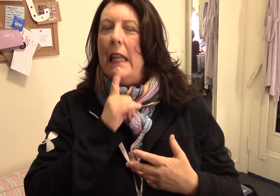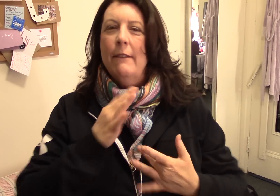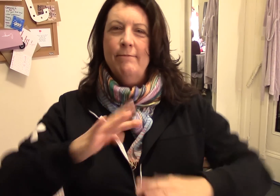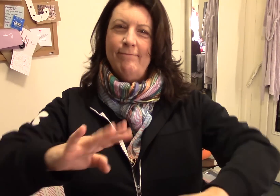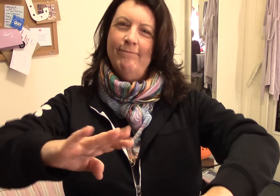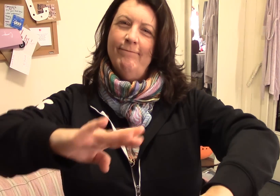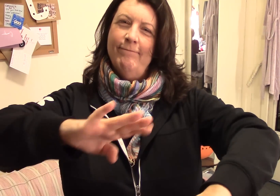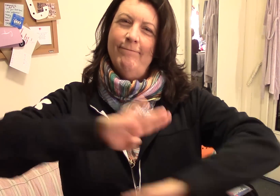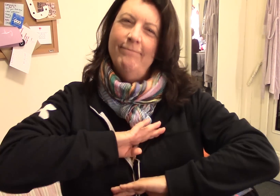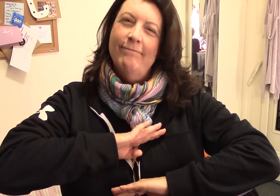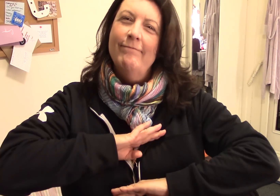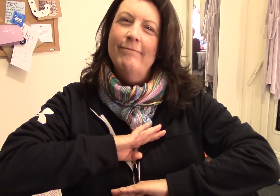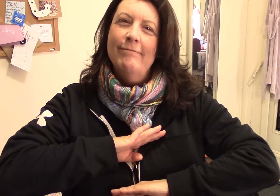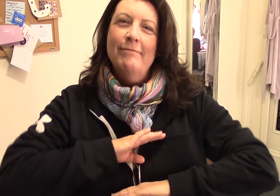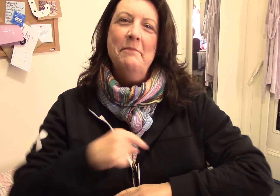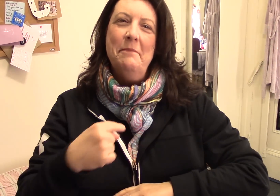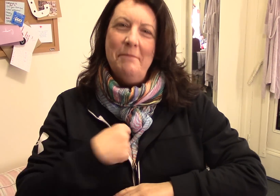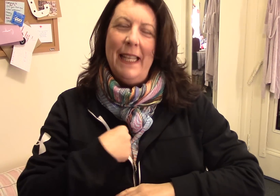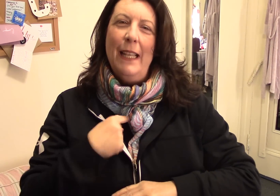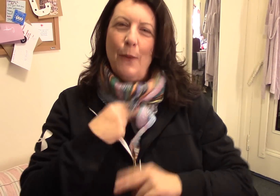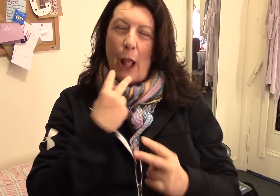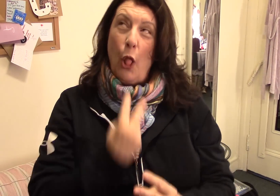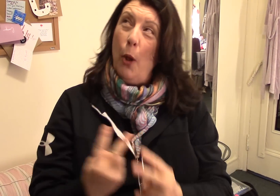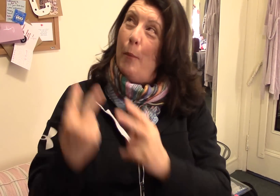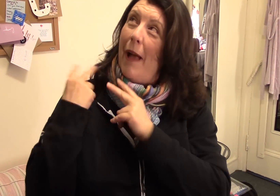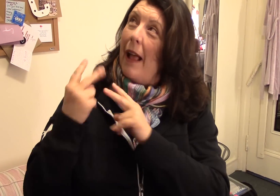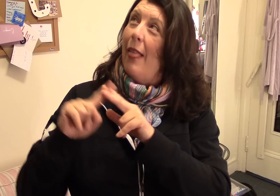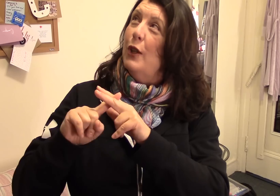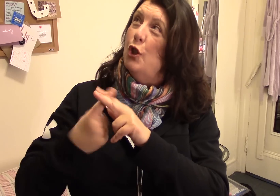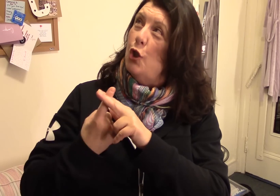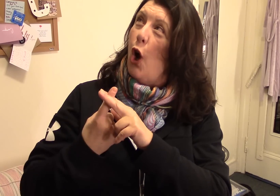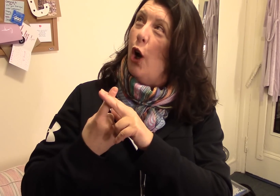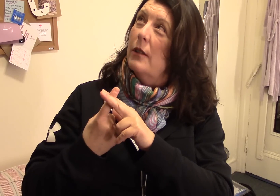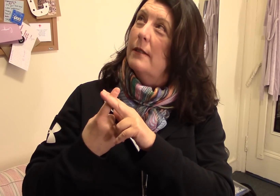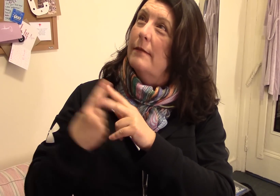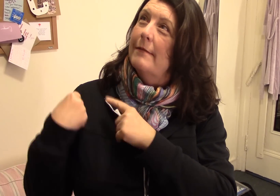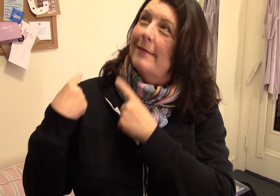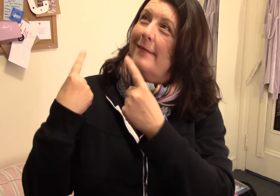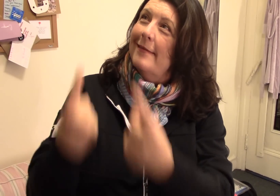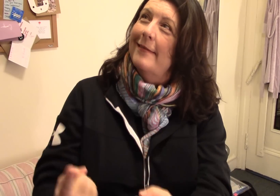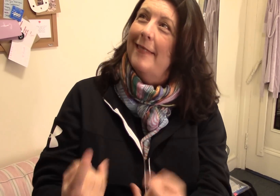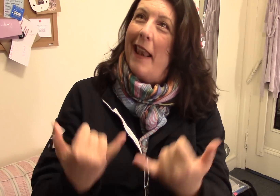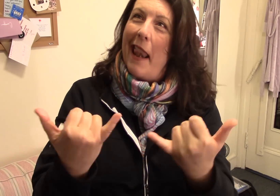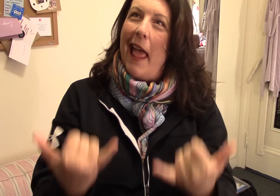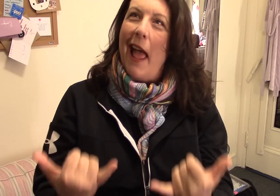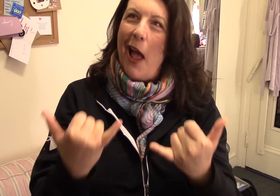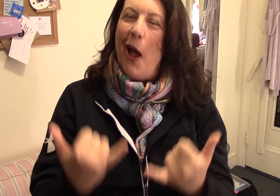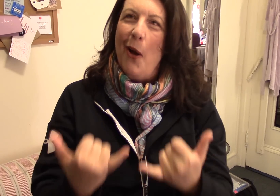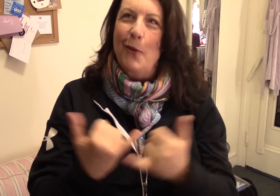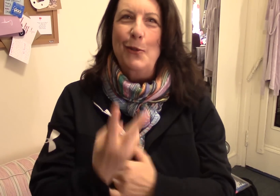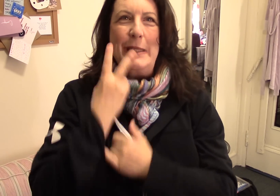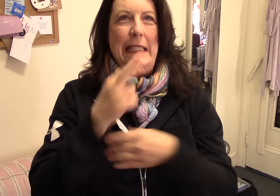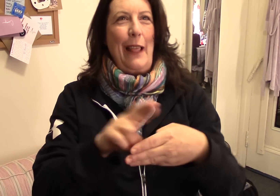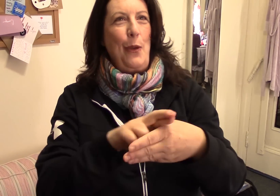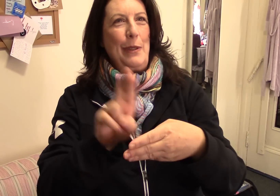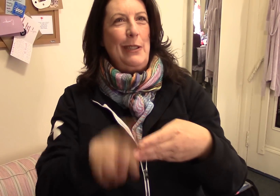To really, it really feels satisfying it's fulfilling when I look back at the start of this journey and look now